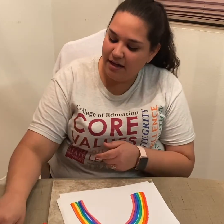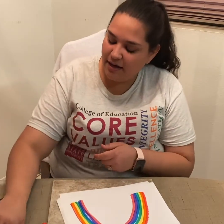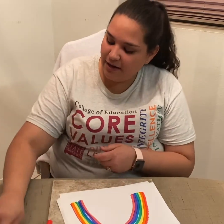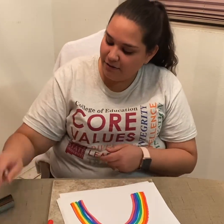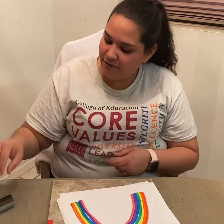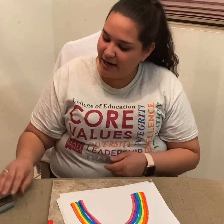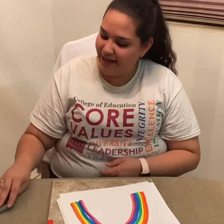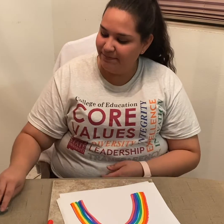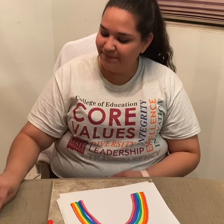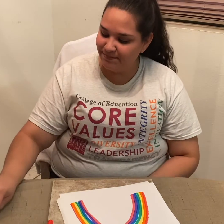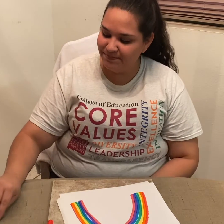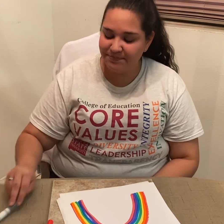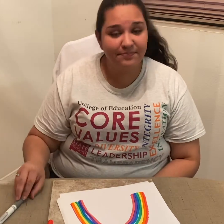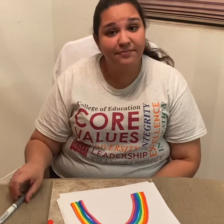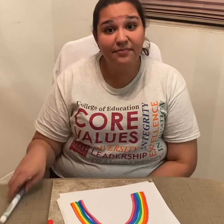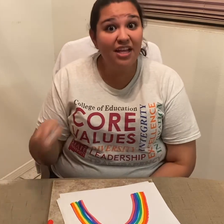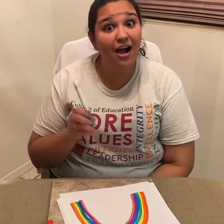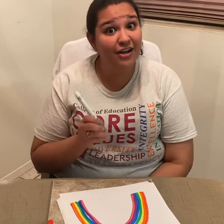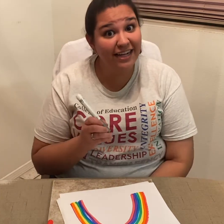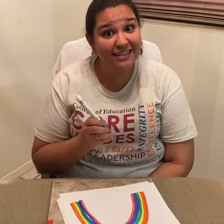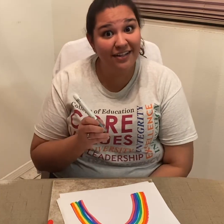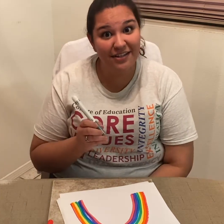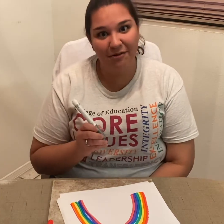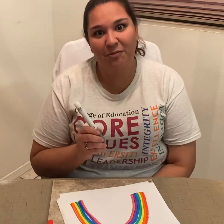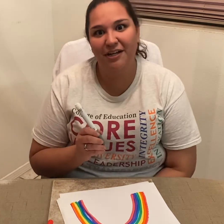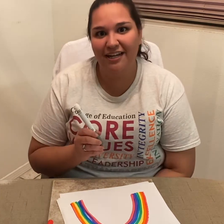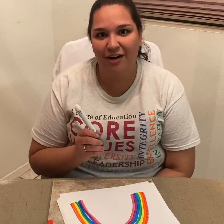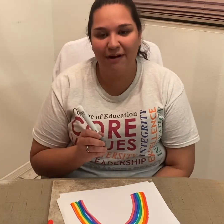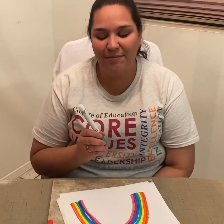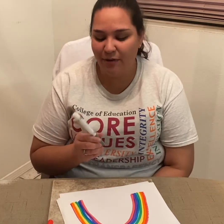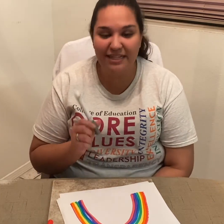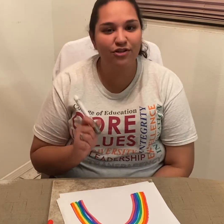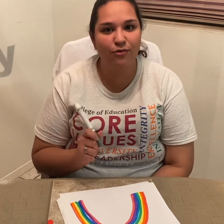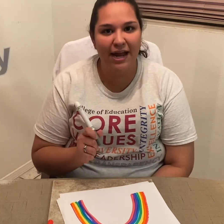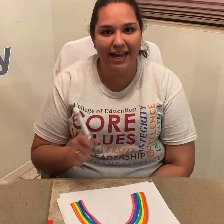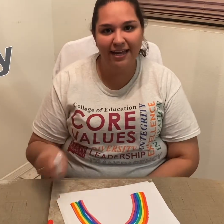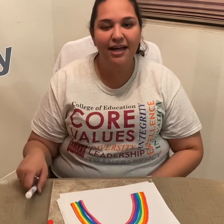All right, our next color that we'll put in our rainbow is grey.